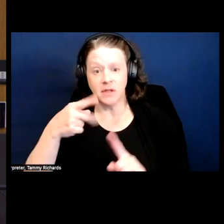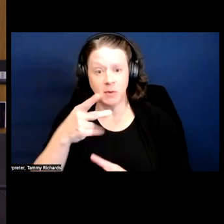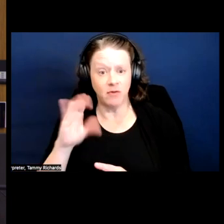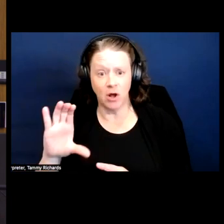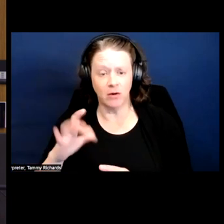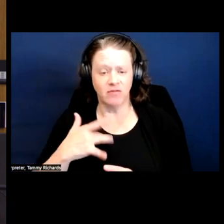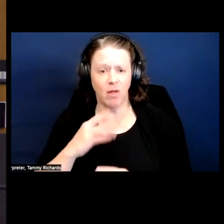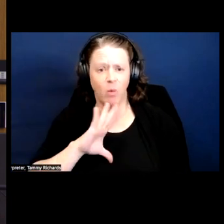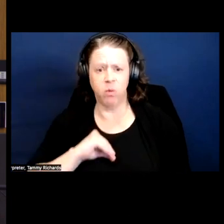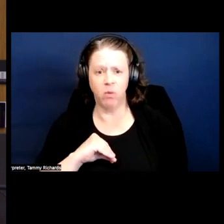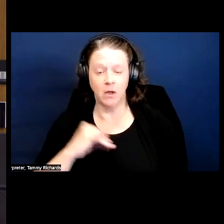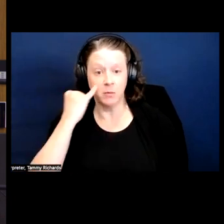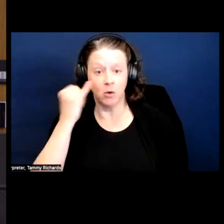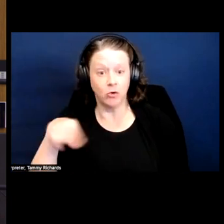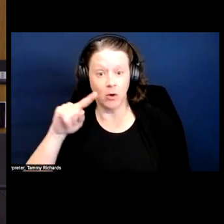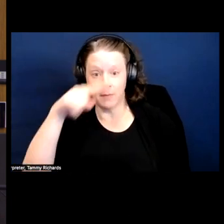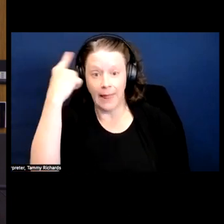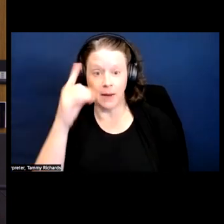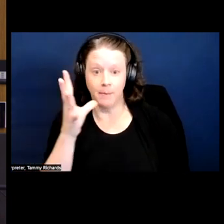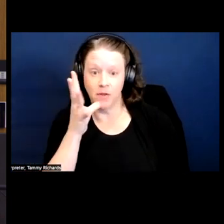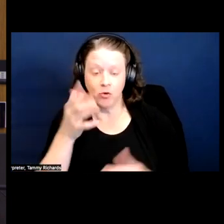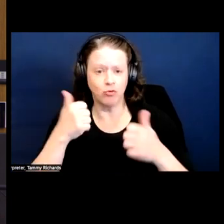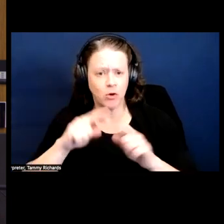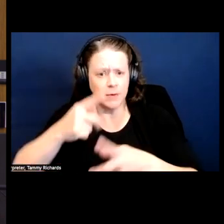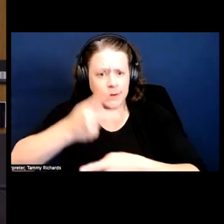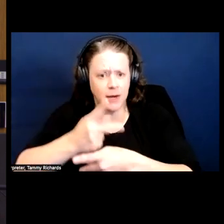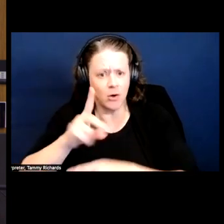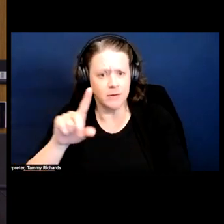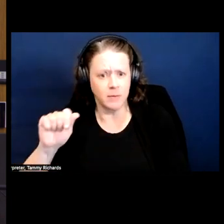Because if you are a black mother trying to take care of your disabled child and you come